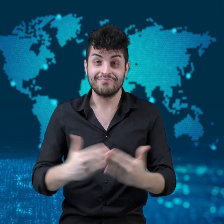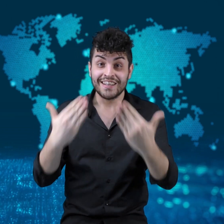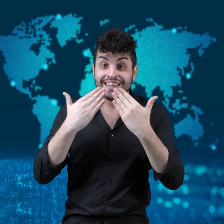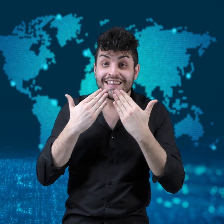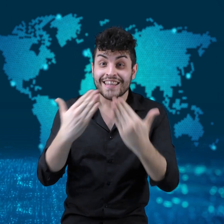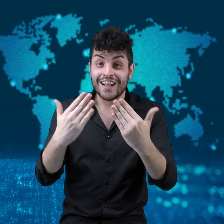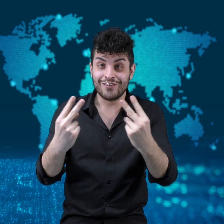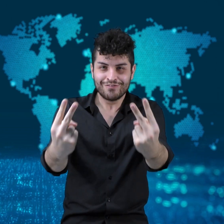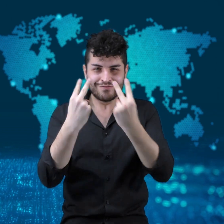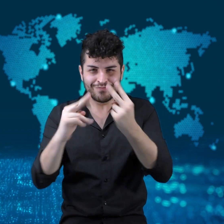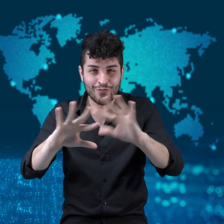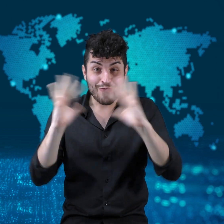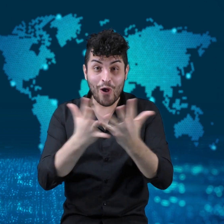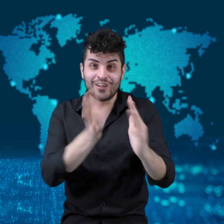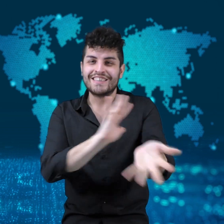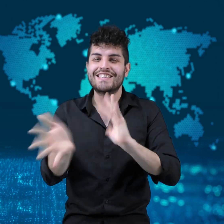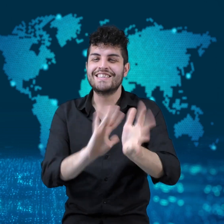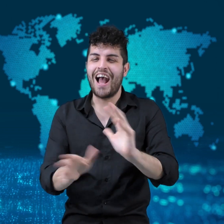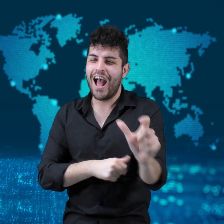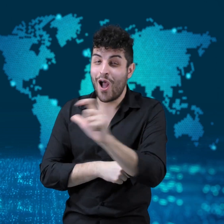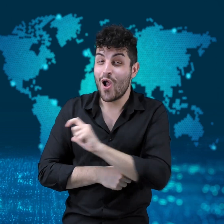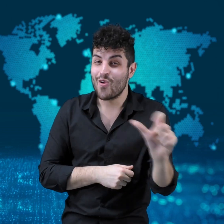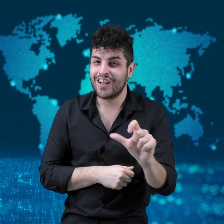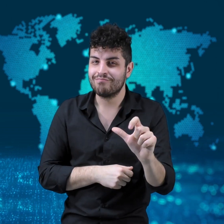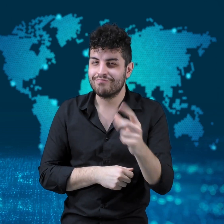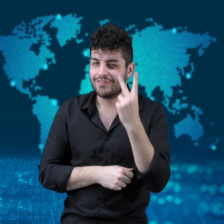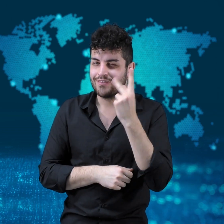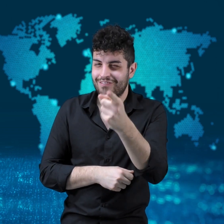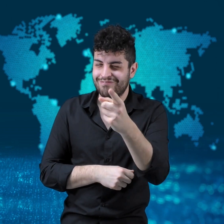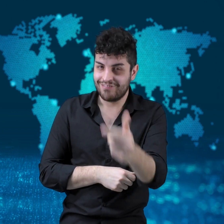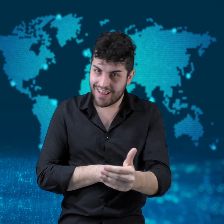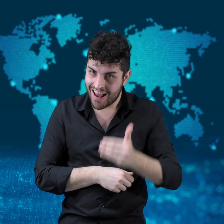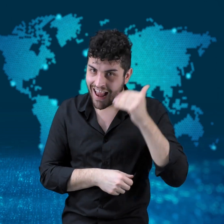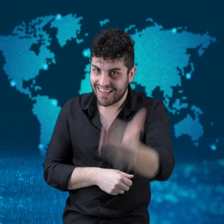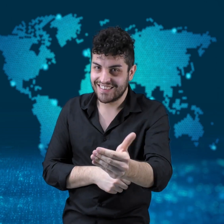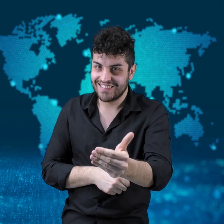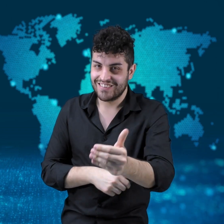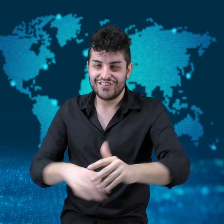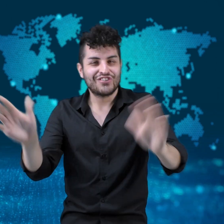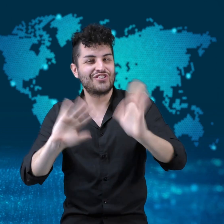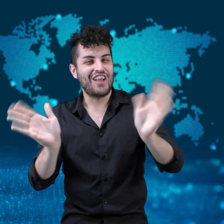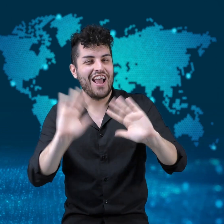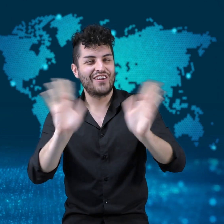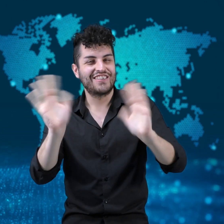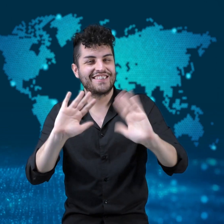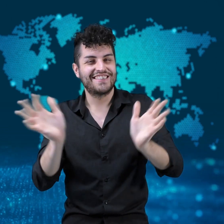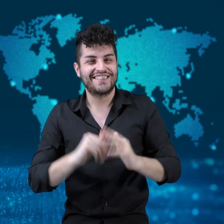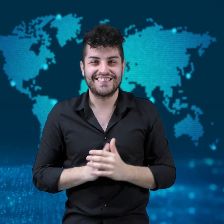Thank you for watching WorldSign Week and see you next time!